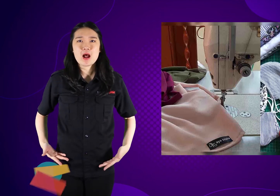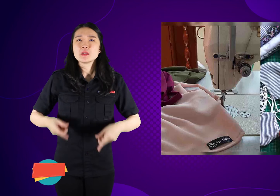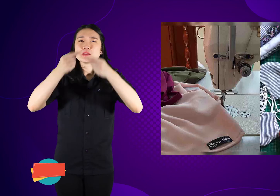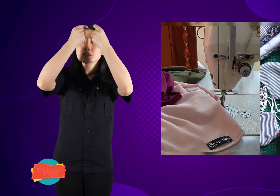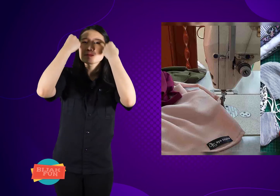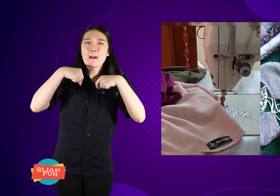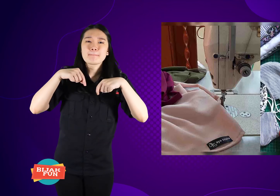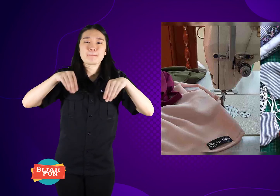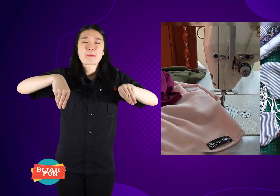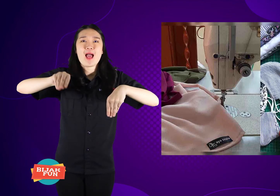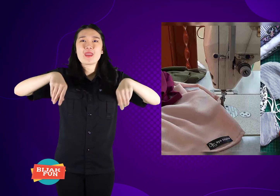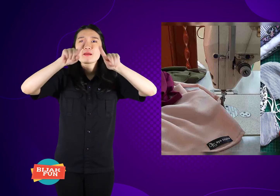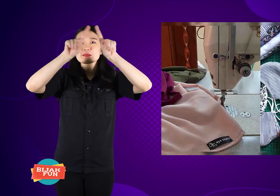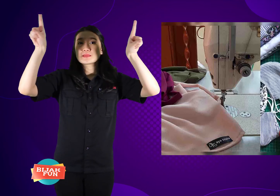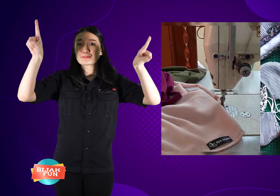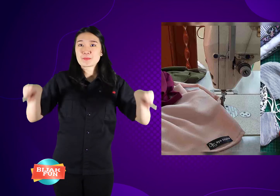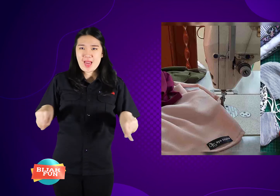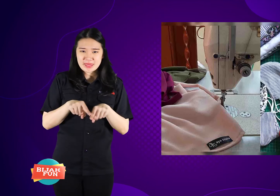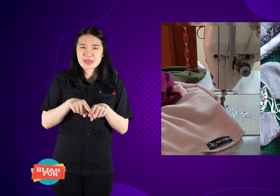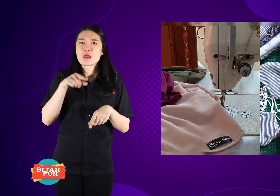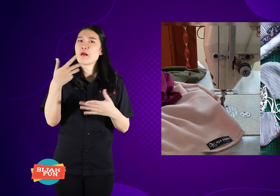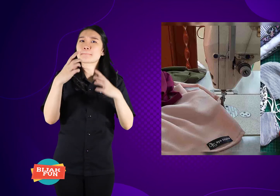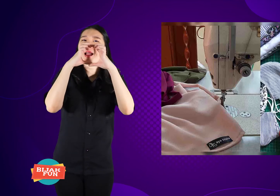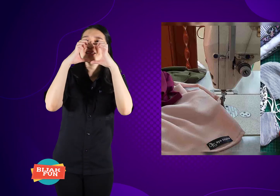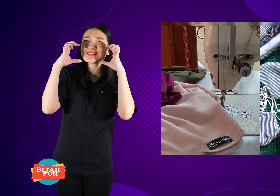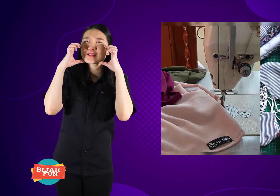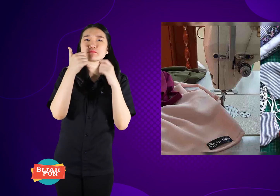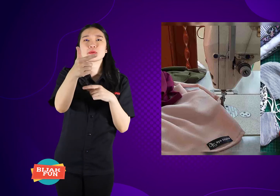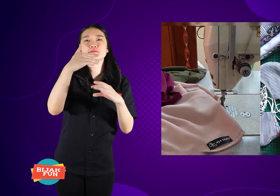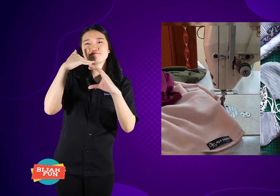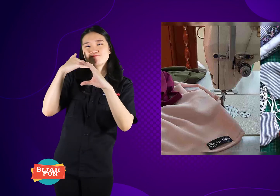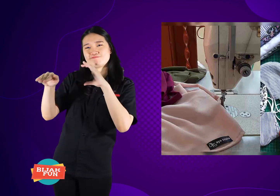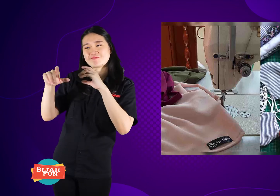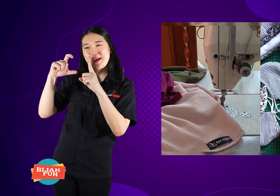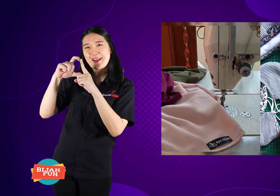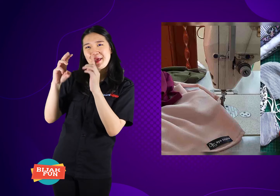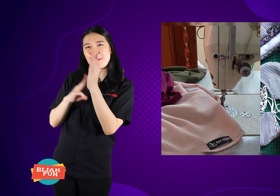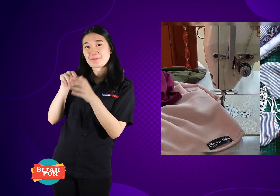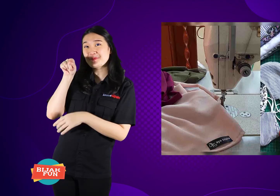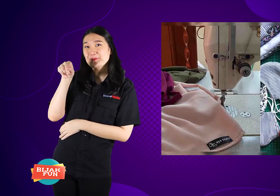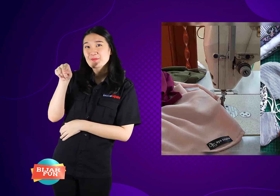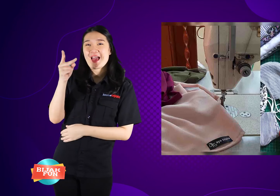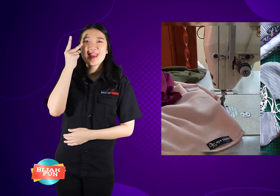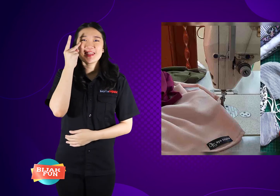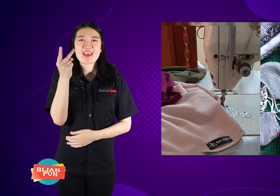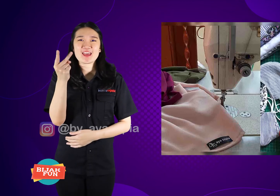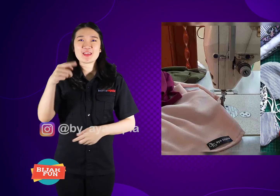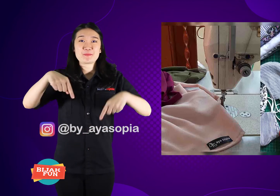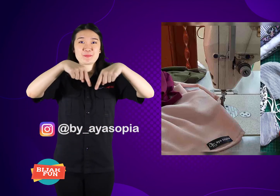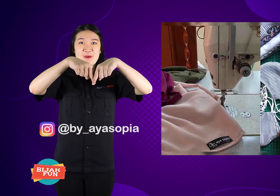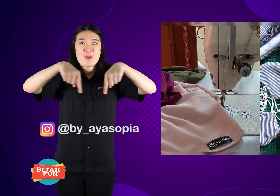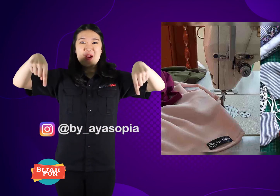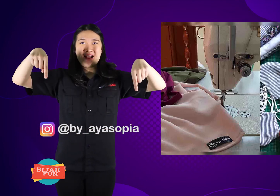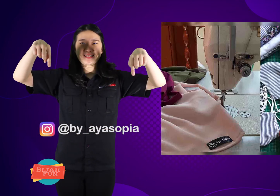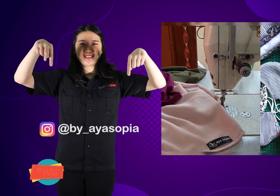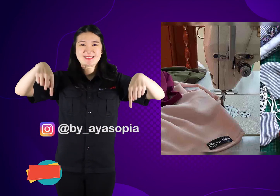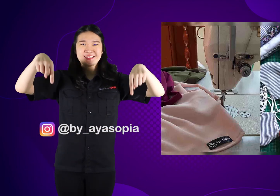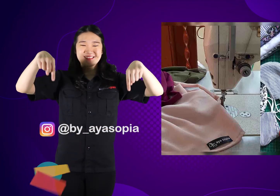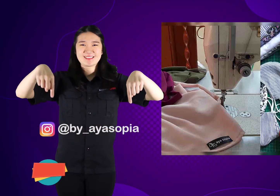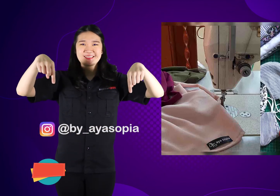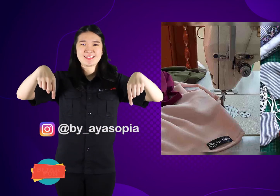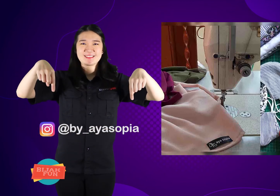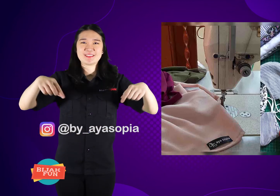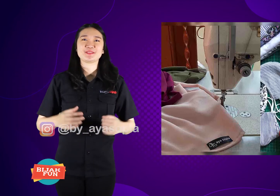long hijab rectangular hijab mask DM see below!